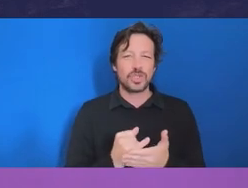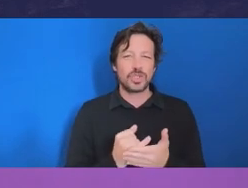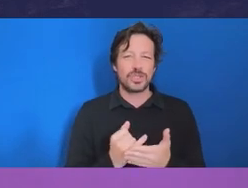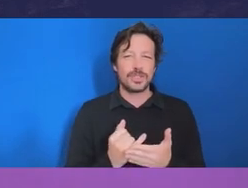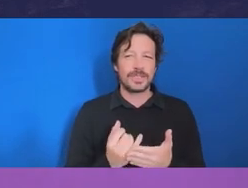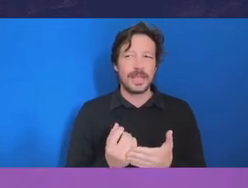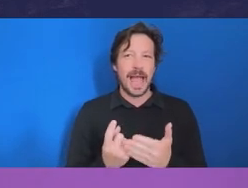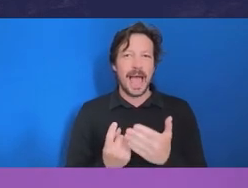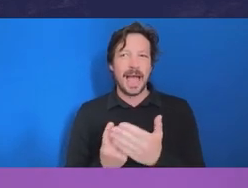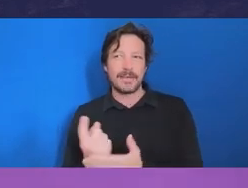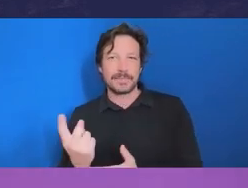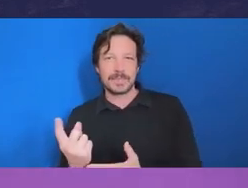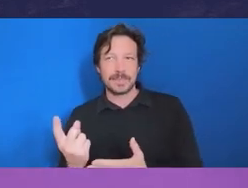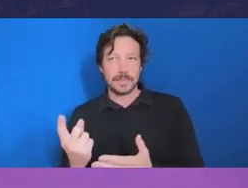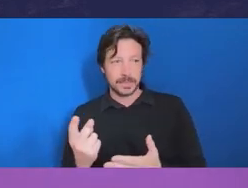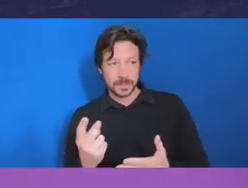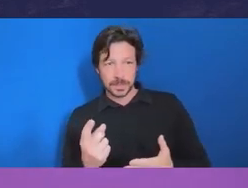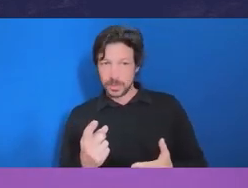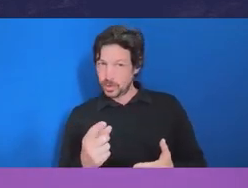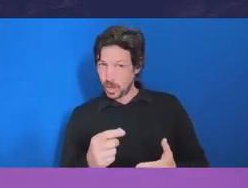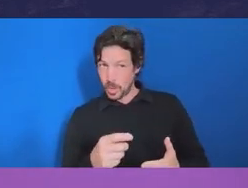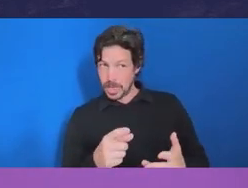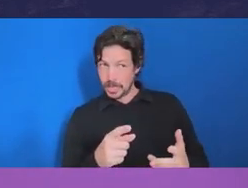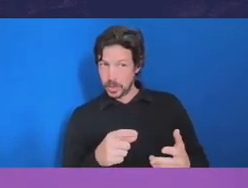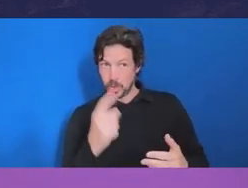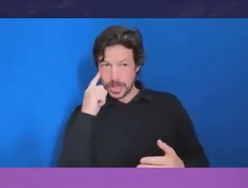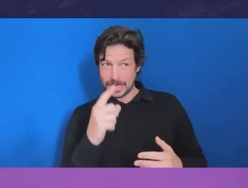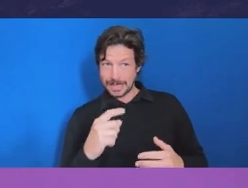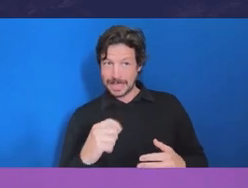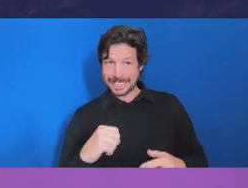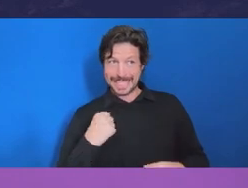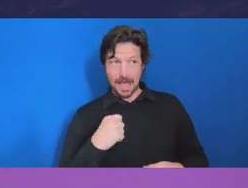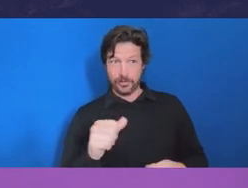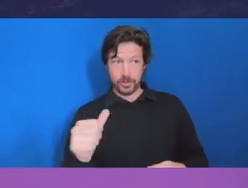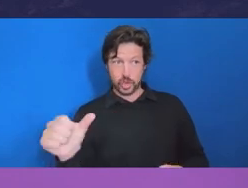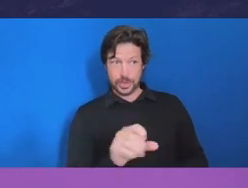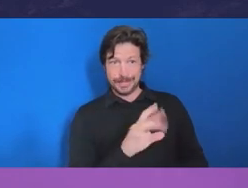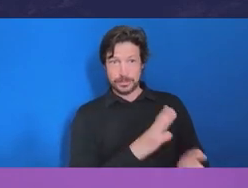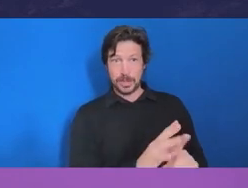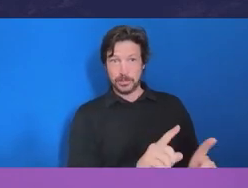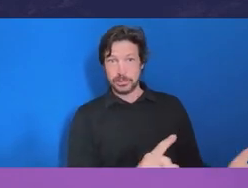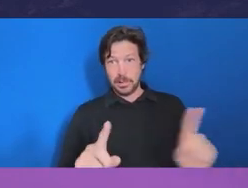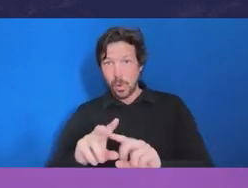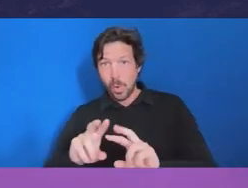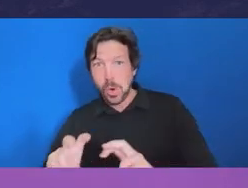trying to do the investigation on their behalf to give you the evidence? Or would you rather they simply give you the evidence they've come across?